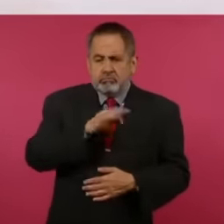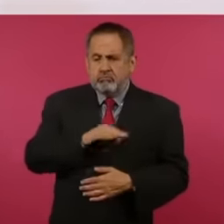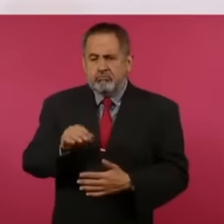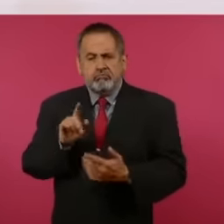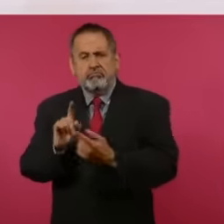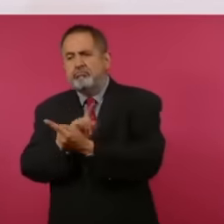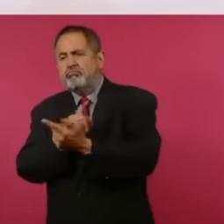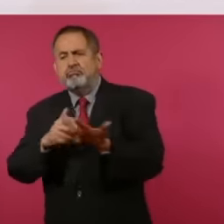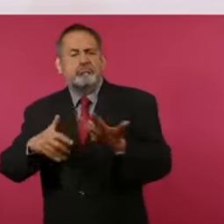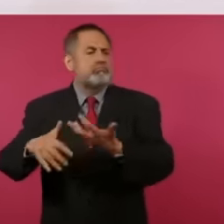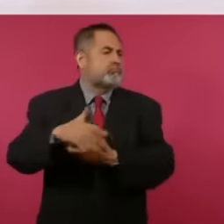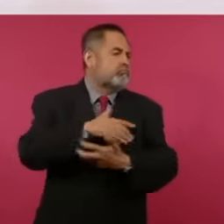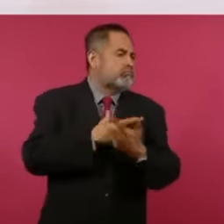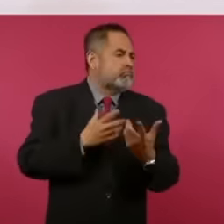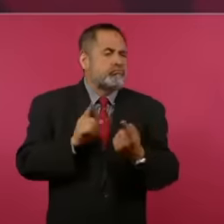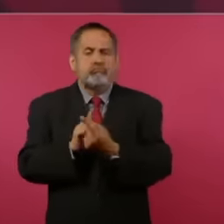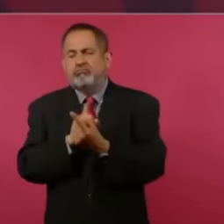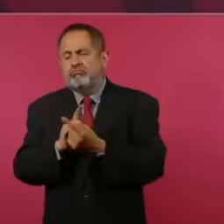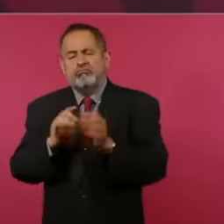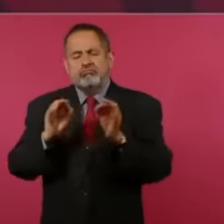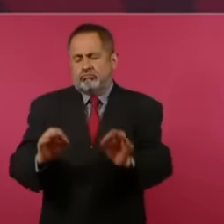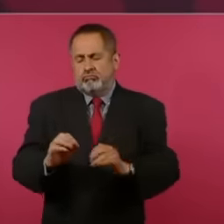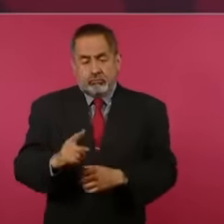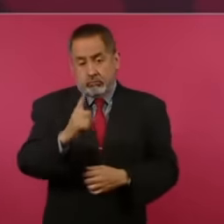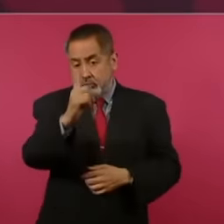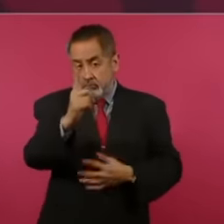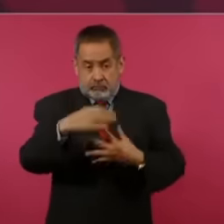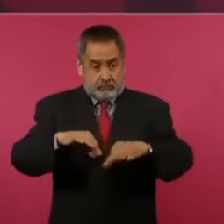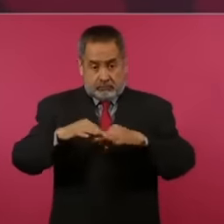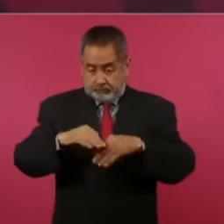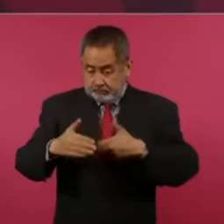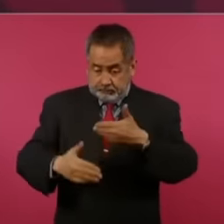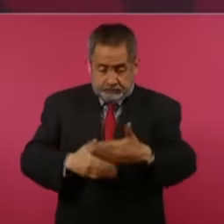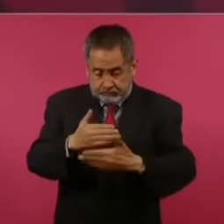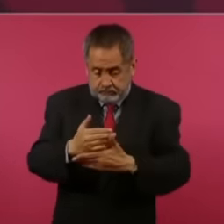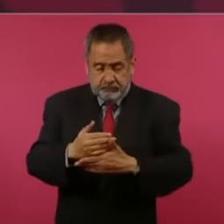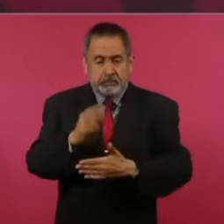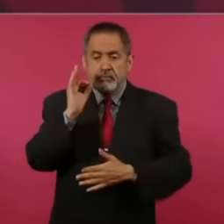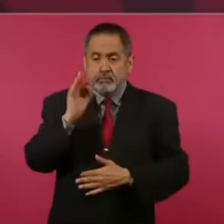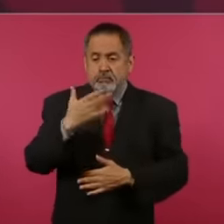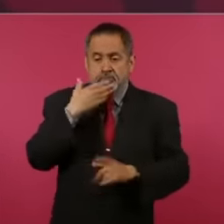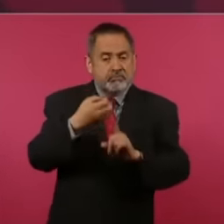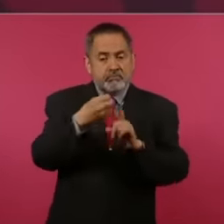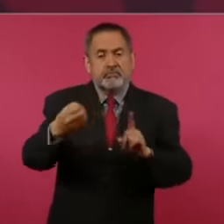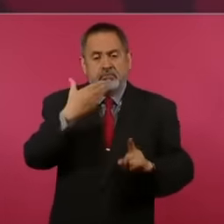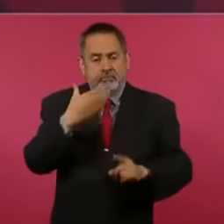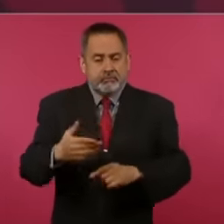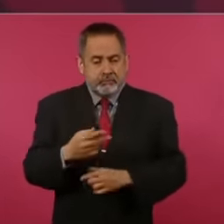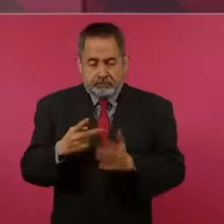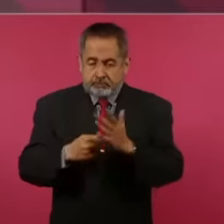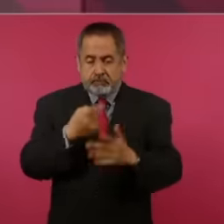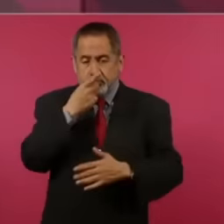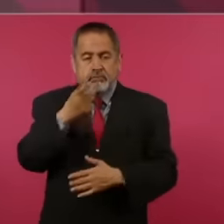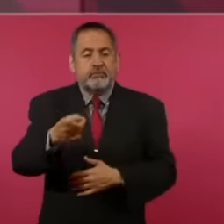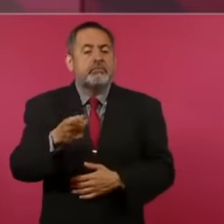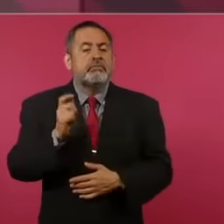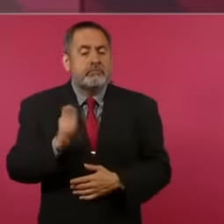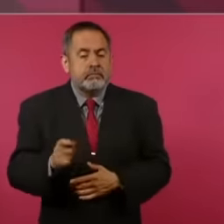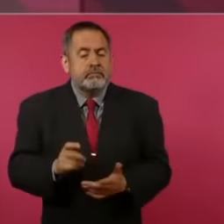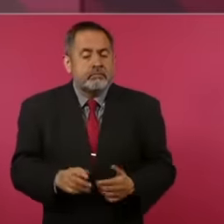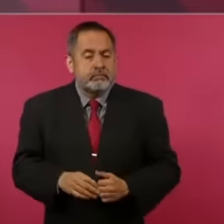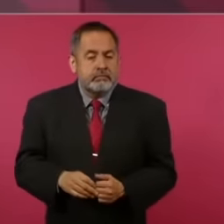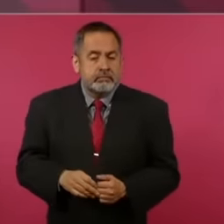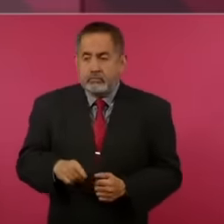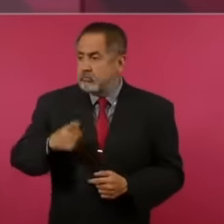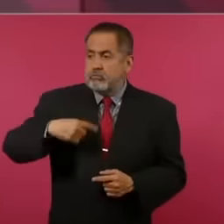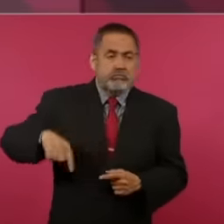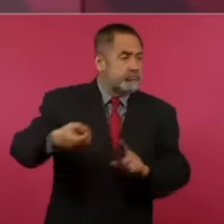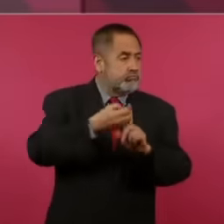most important things in this process and that I emphasize that we owe it to all